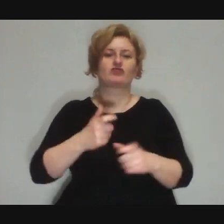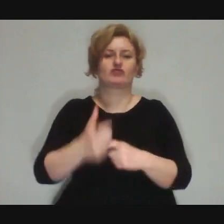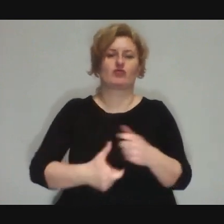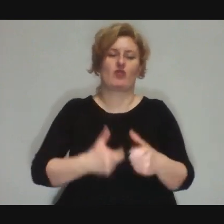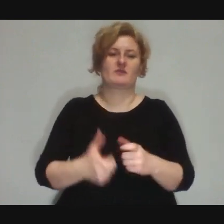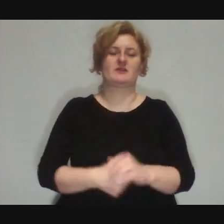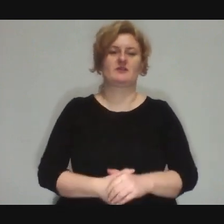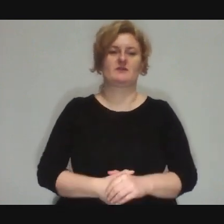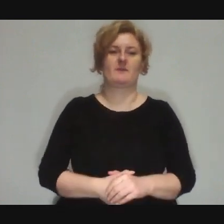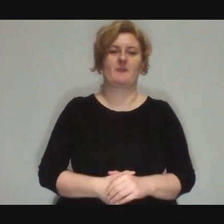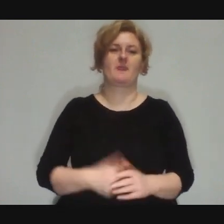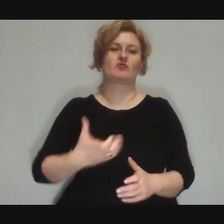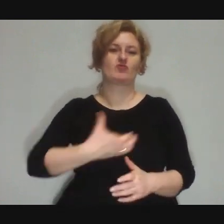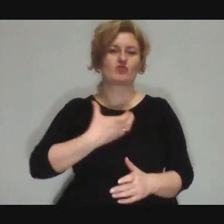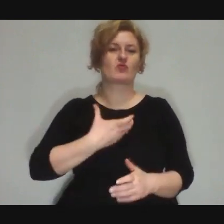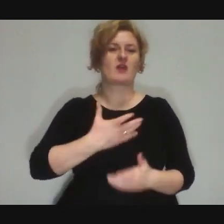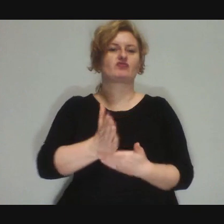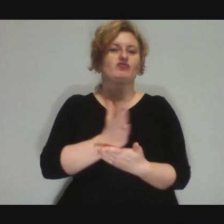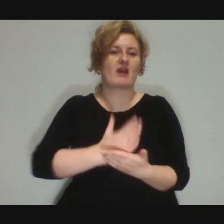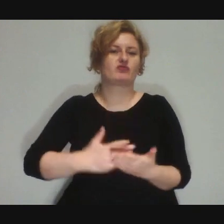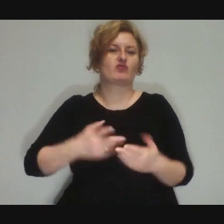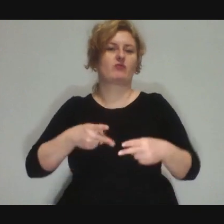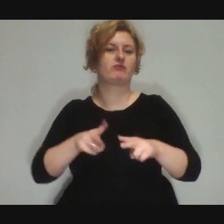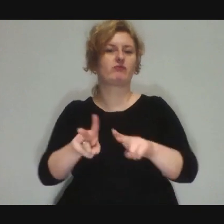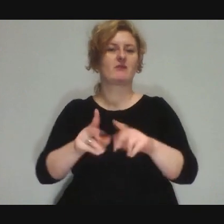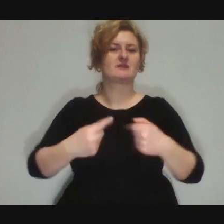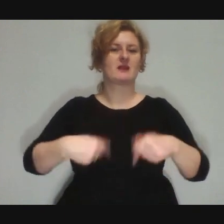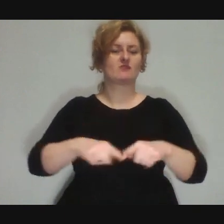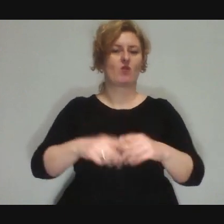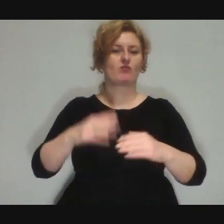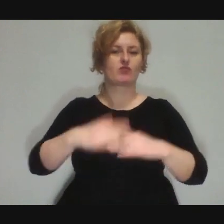you feel part of the team, you build a common thing,